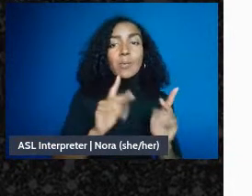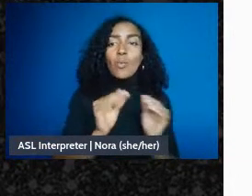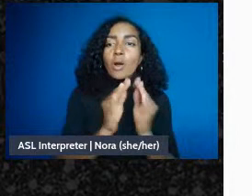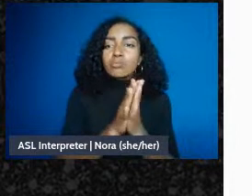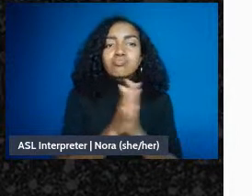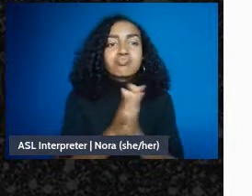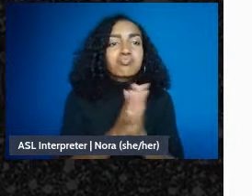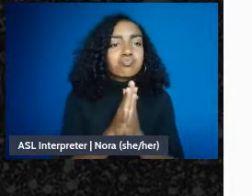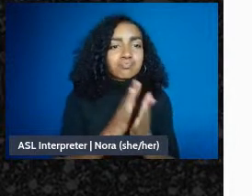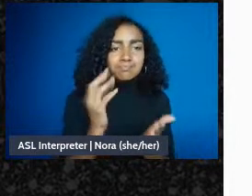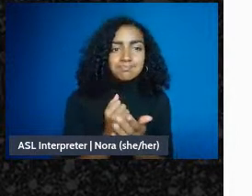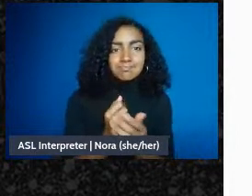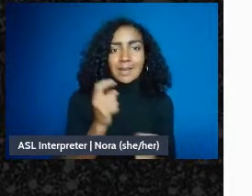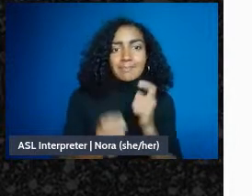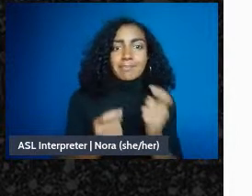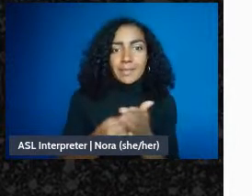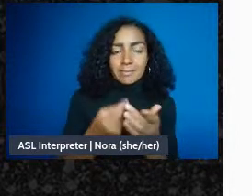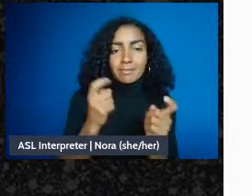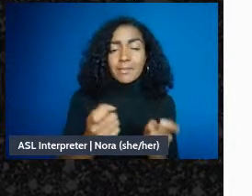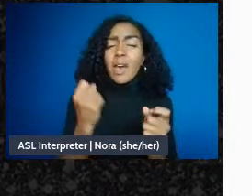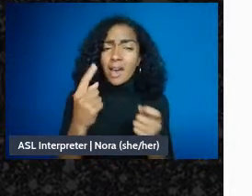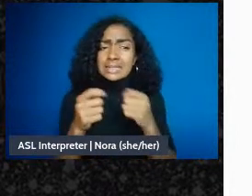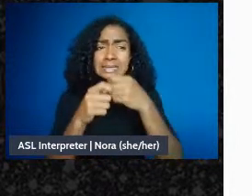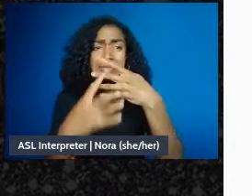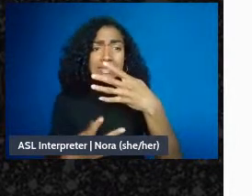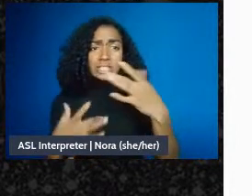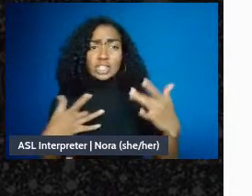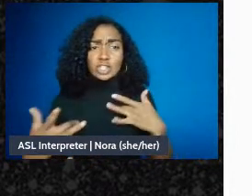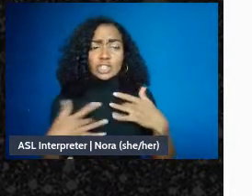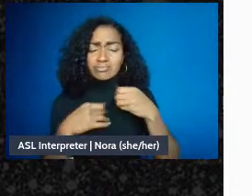Lots of concerns about these approaches though. You know again, the default rules